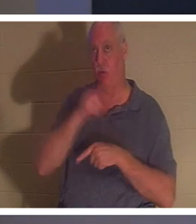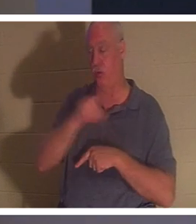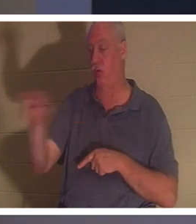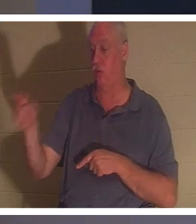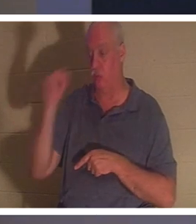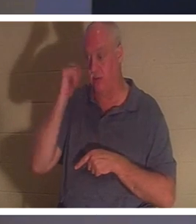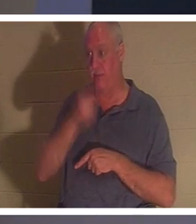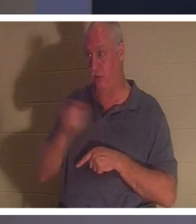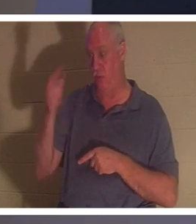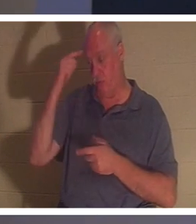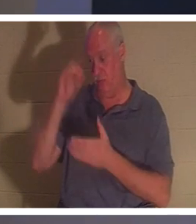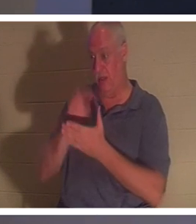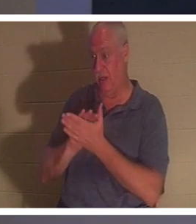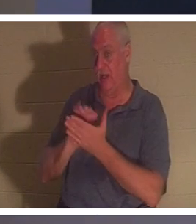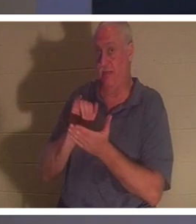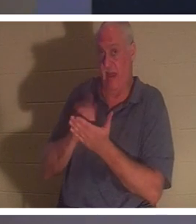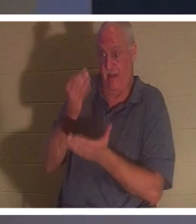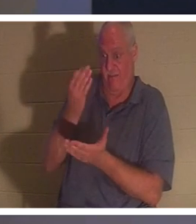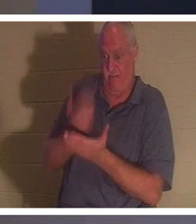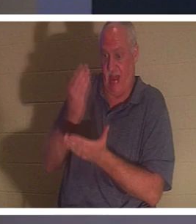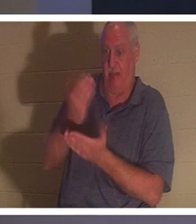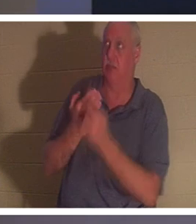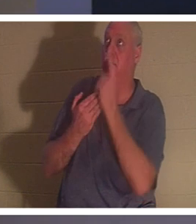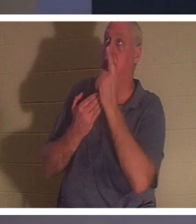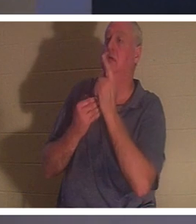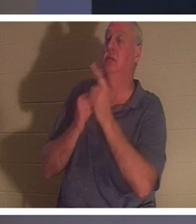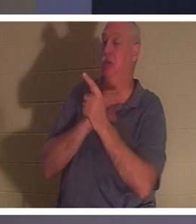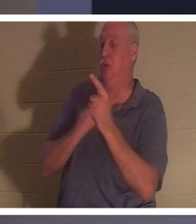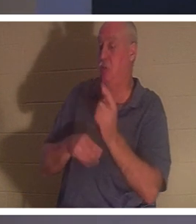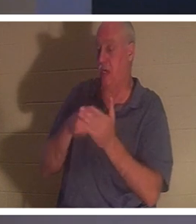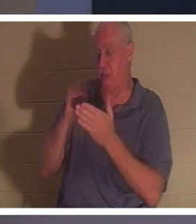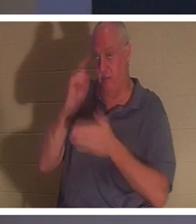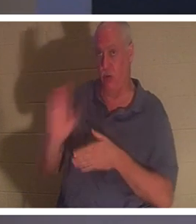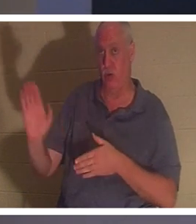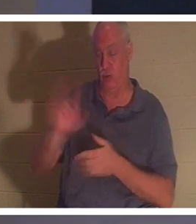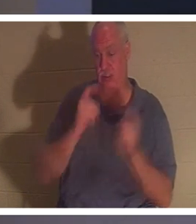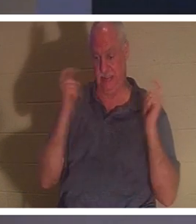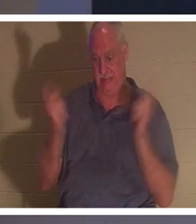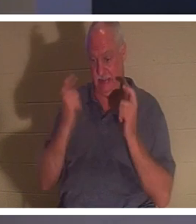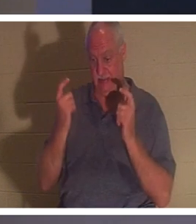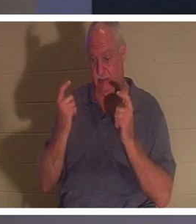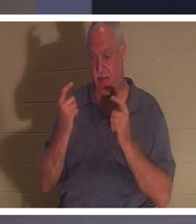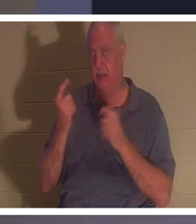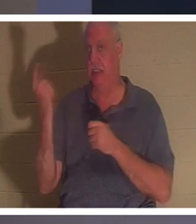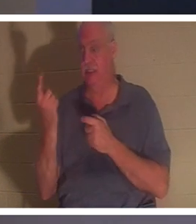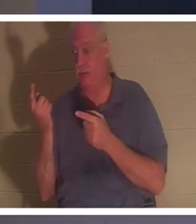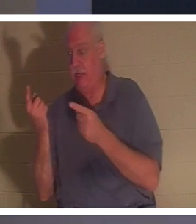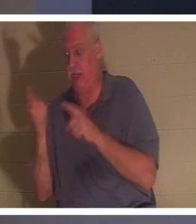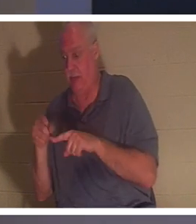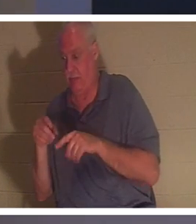that very fact that Christ paid for your sins, then something happens within your very spirit.